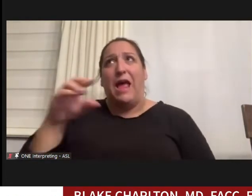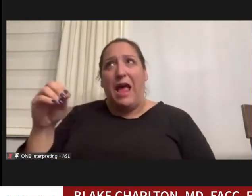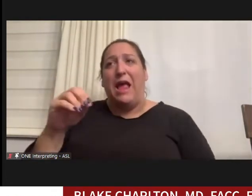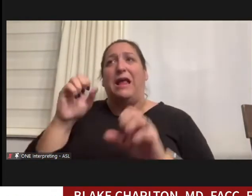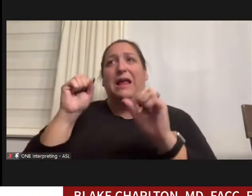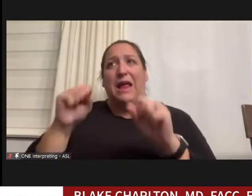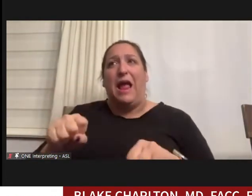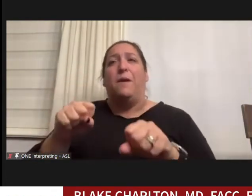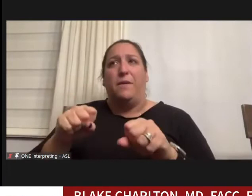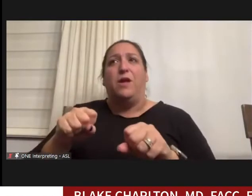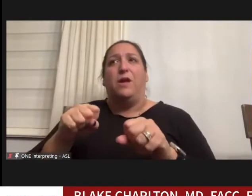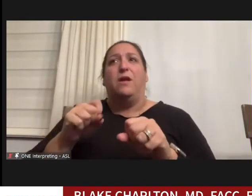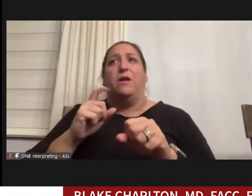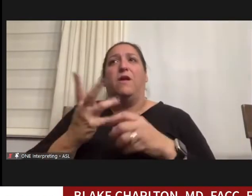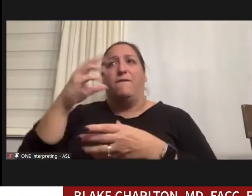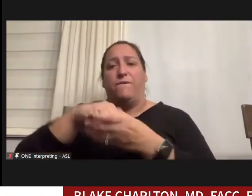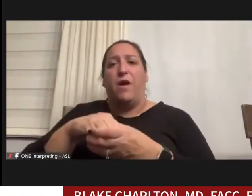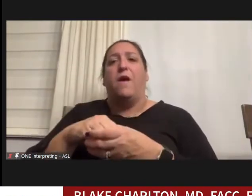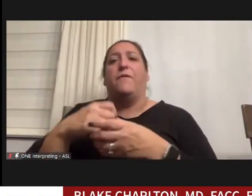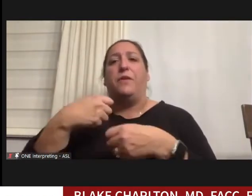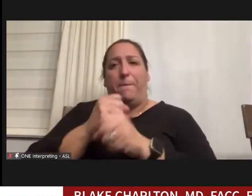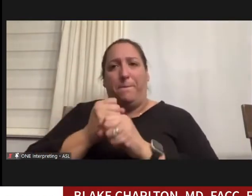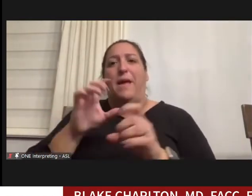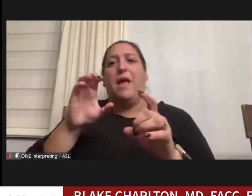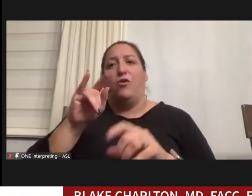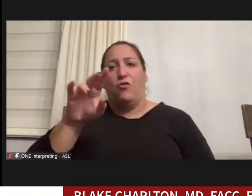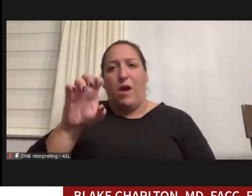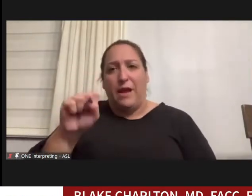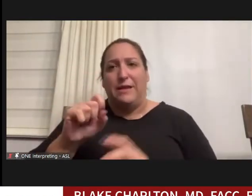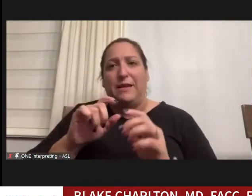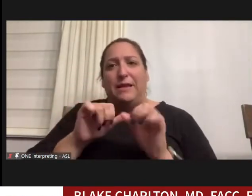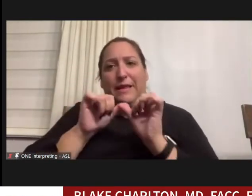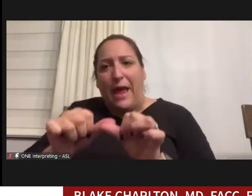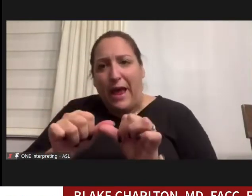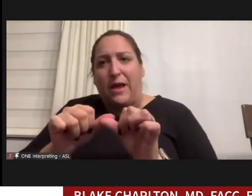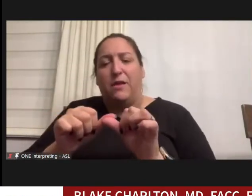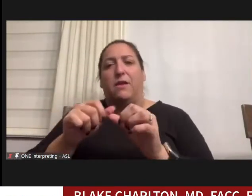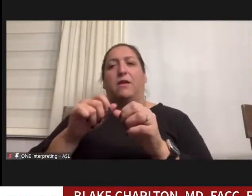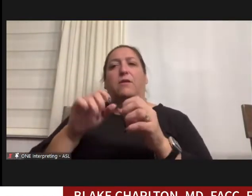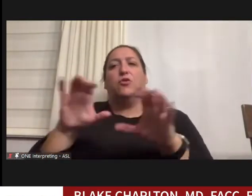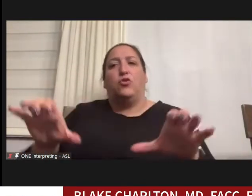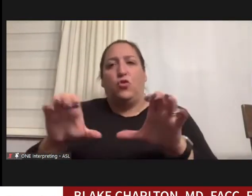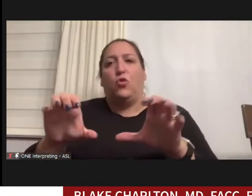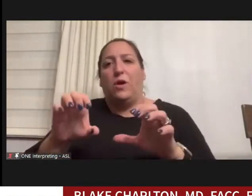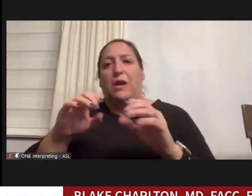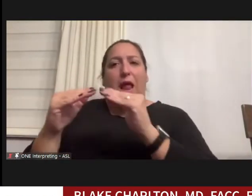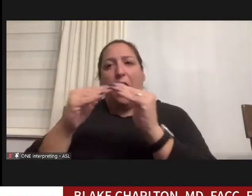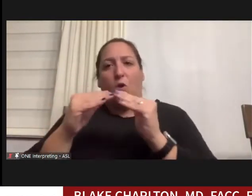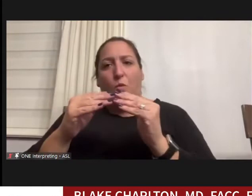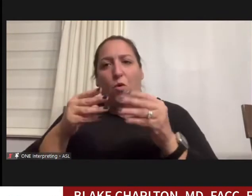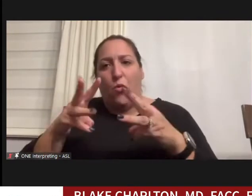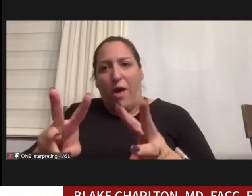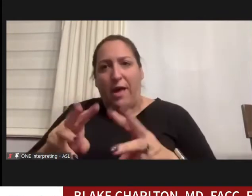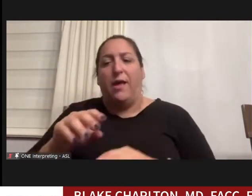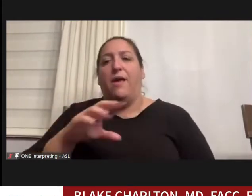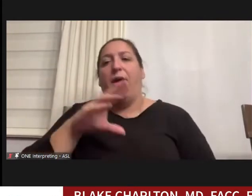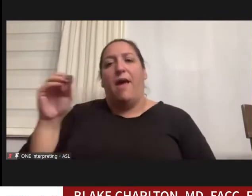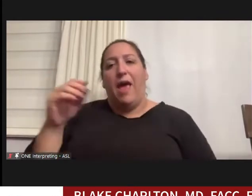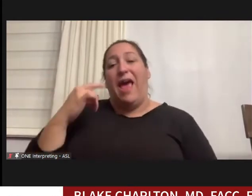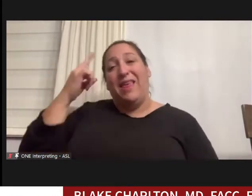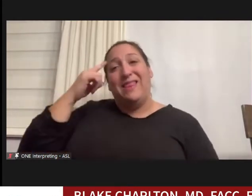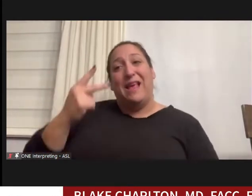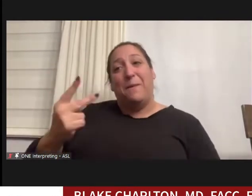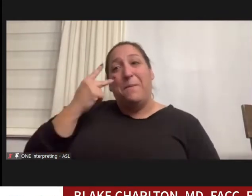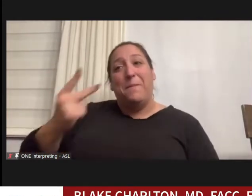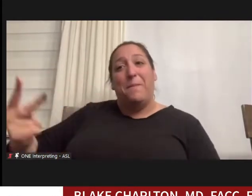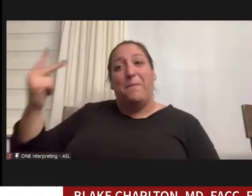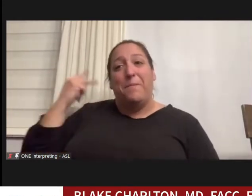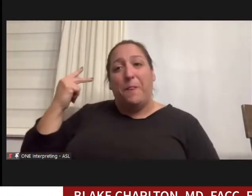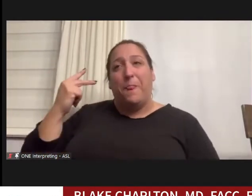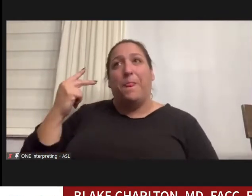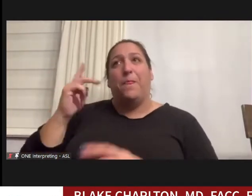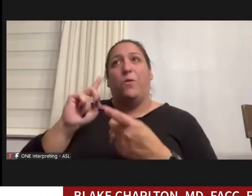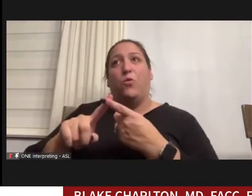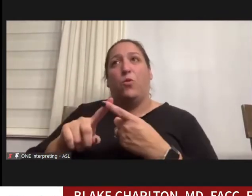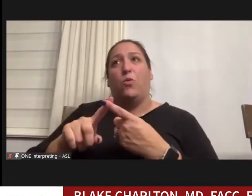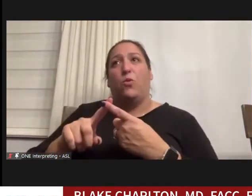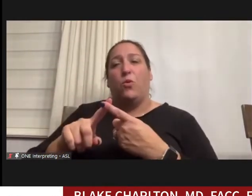contribute to try to do this in an equitable way, and when I think back to that admissions that day,